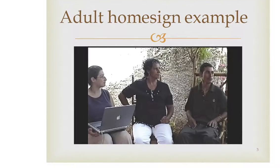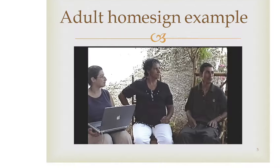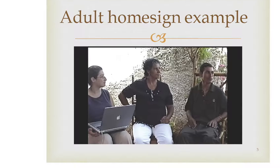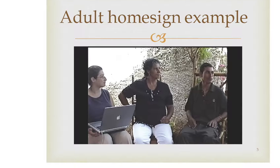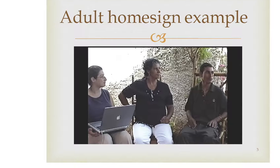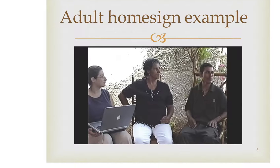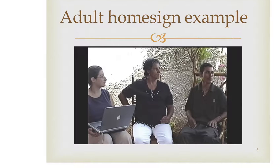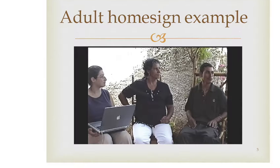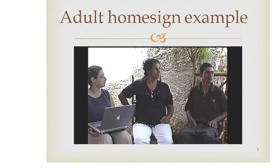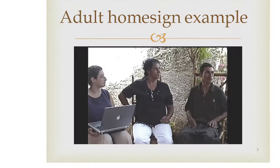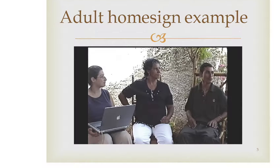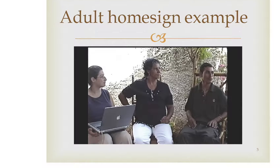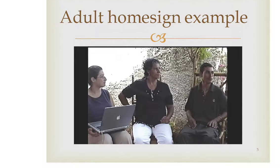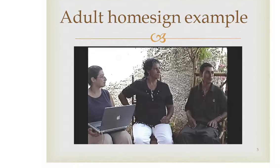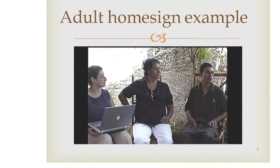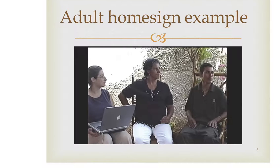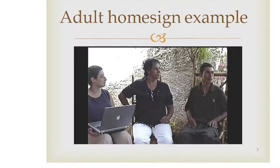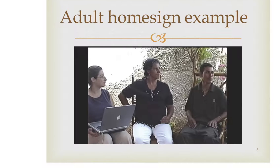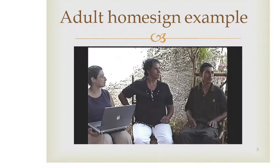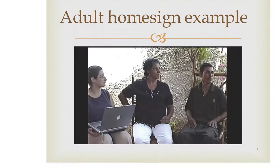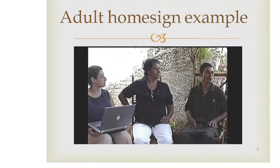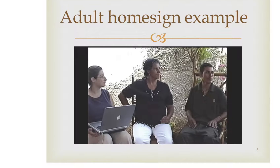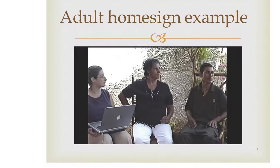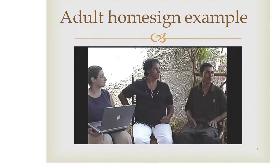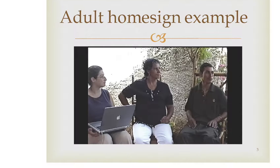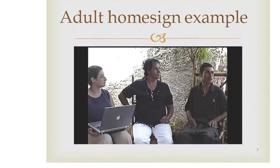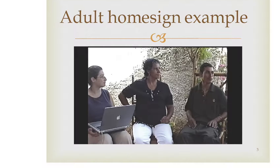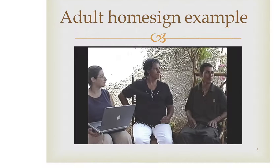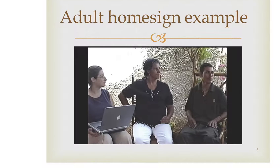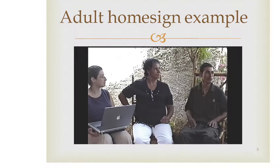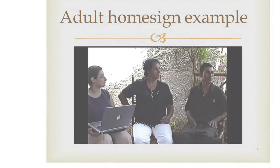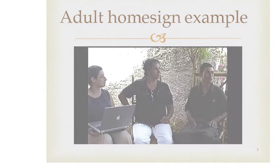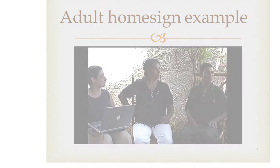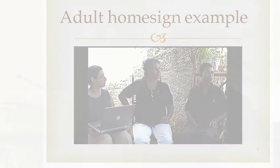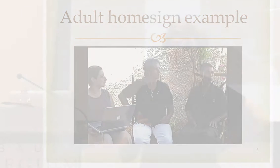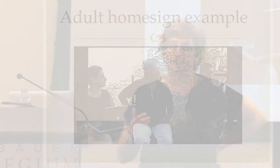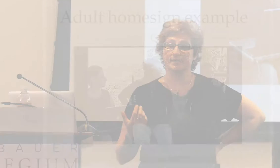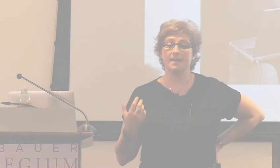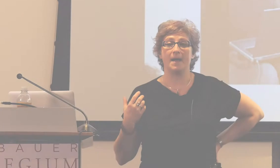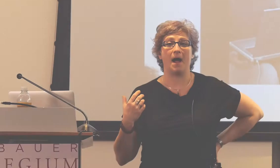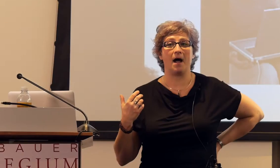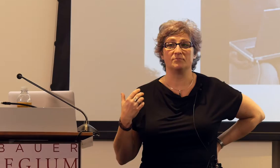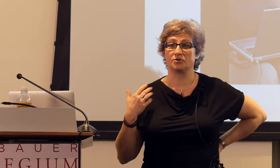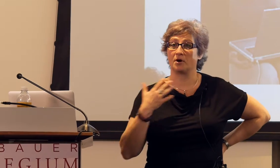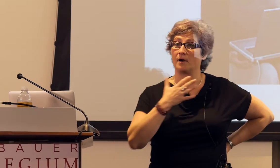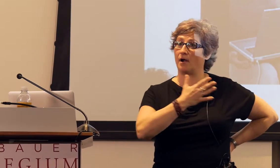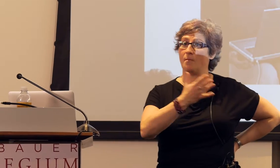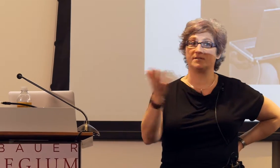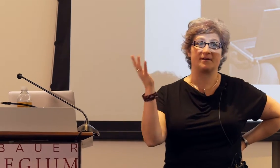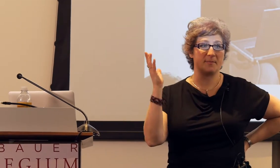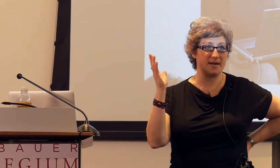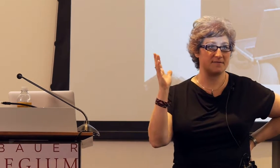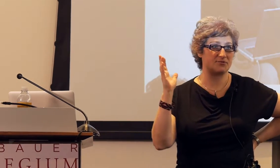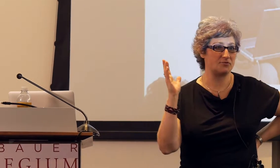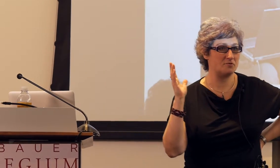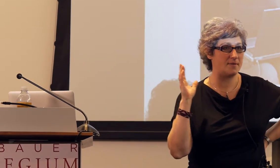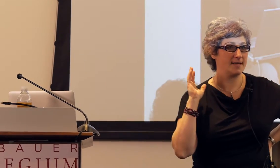I wanna now show you an example of what a mature homesign system looks like. I'm sure almost everybody in this room